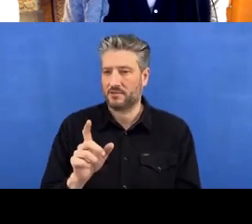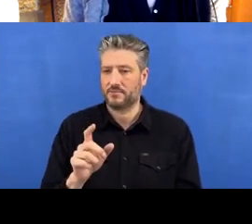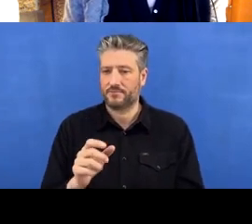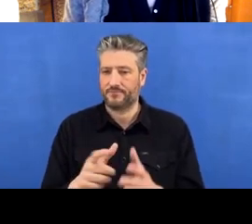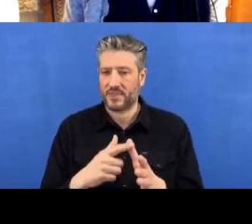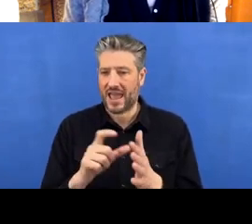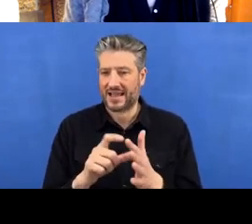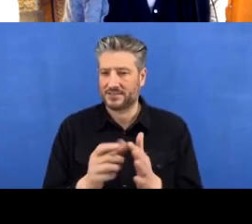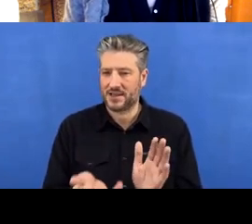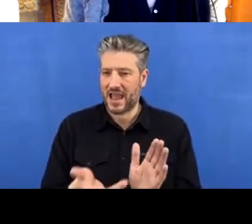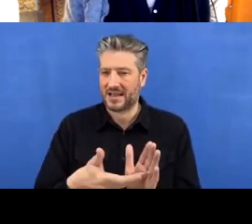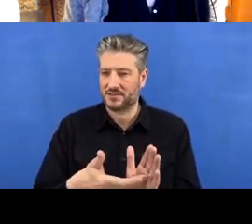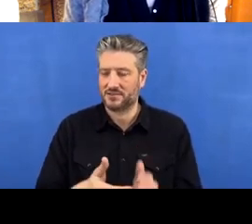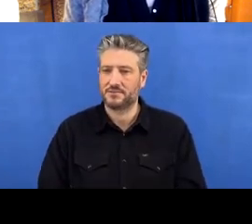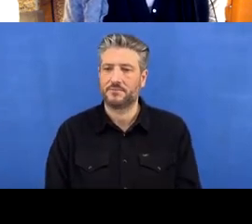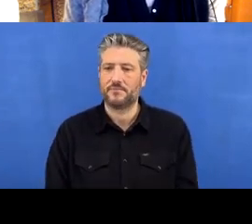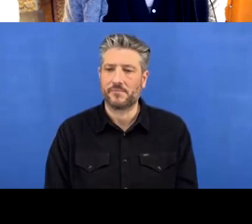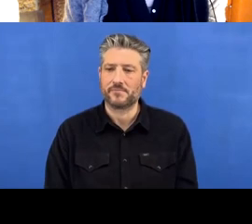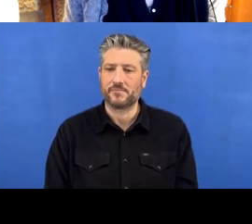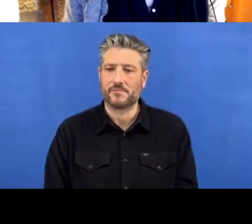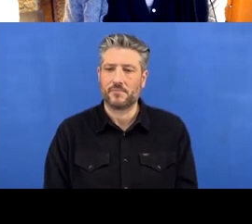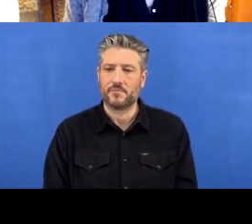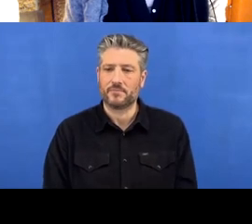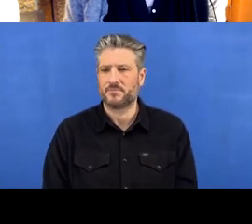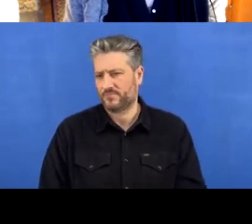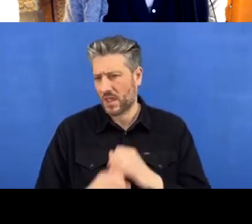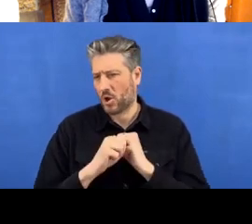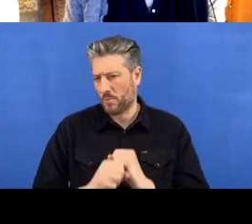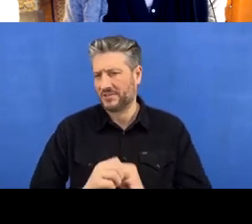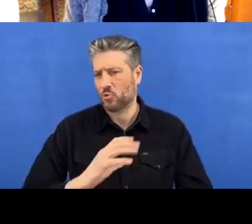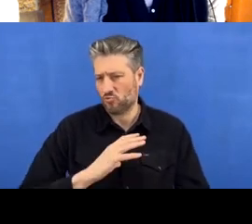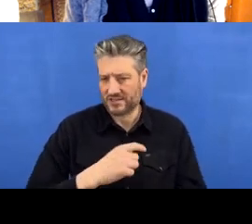and I’ve already done the commit within RStudio. Now I can publish this repository